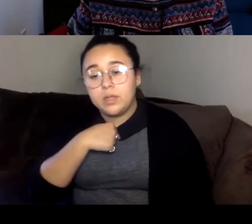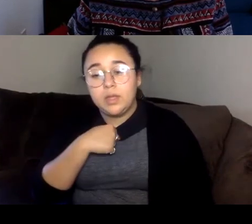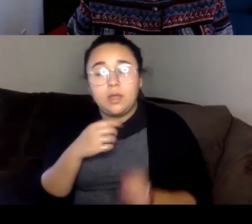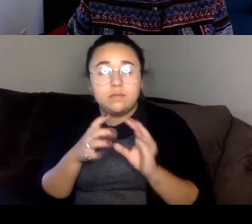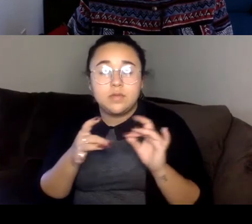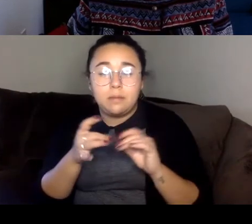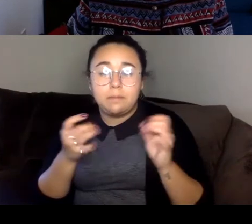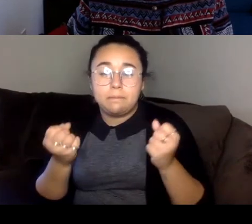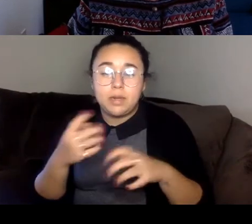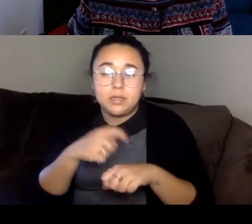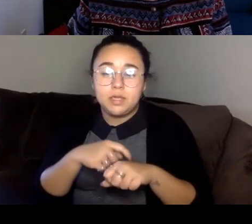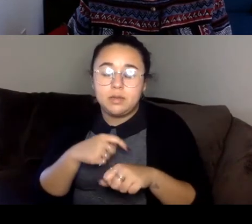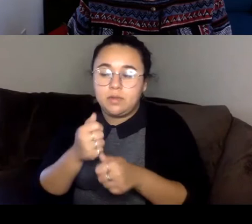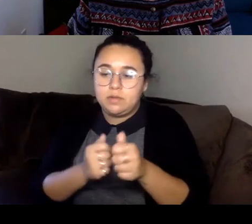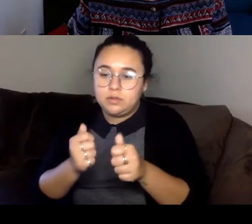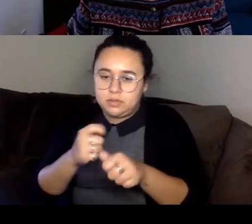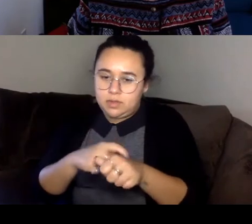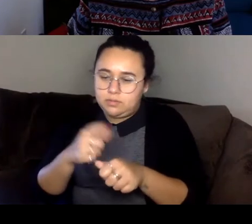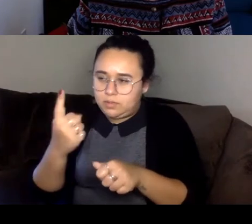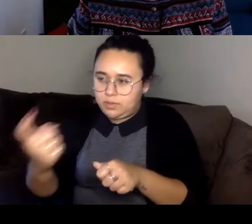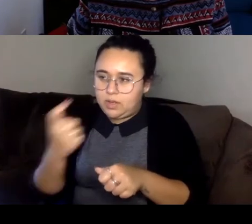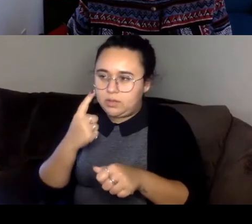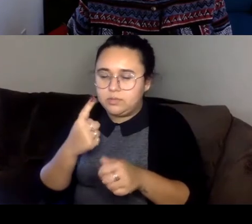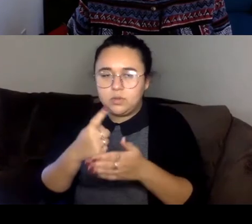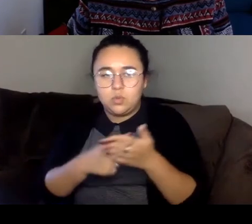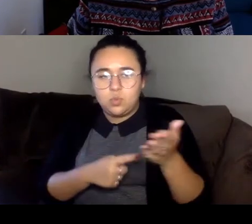Every time I ask this question of like what's interesting fiction and nonfiction.